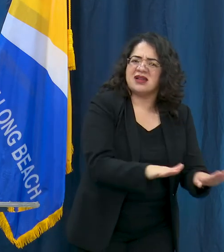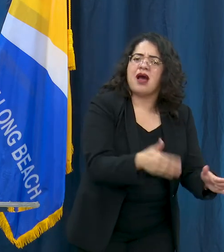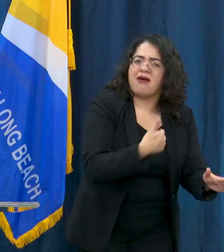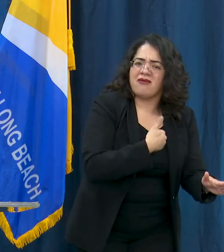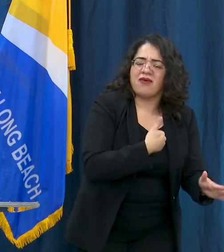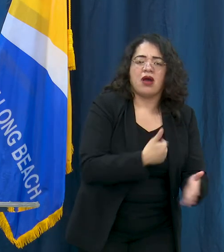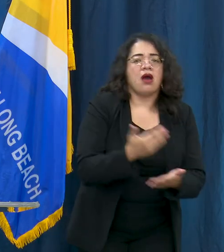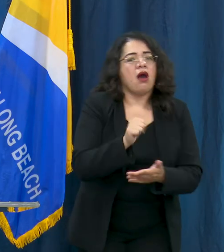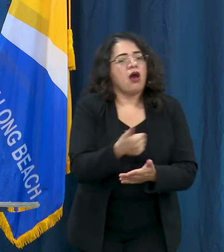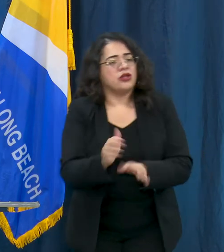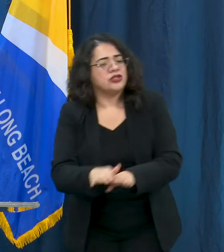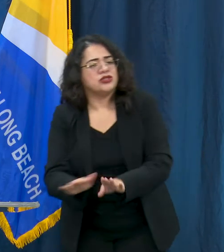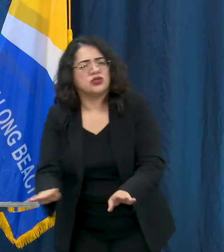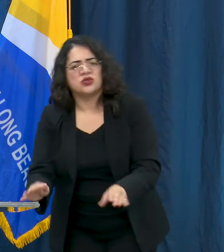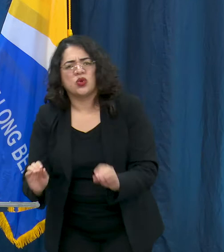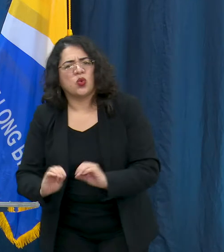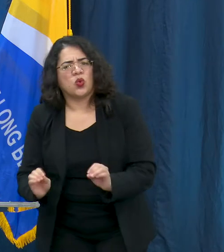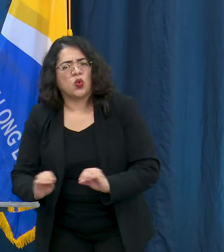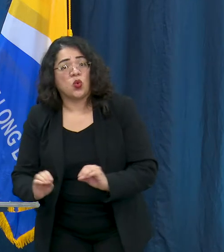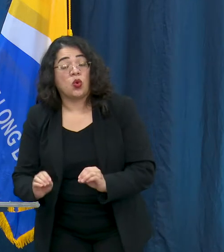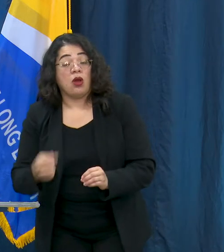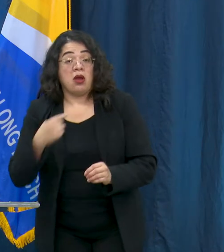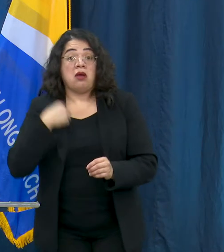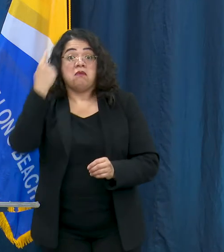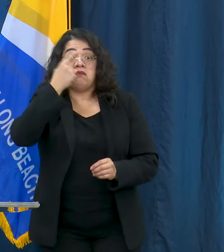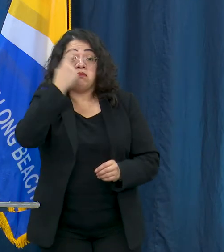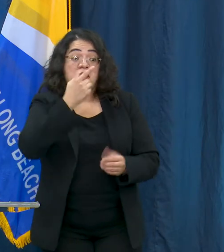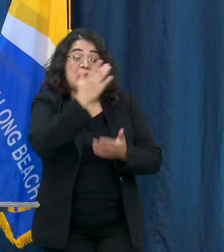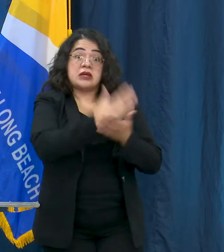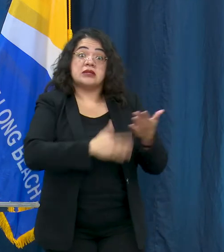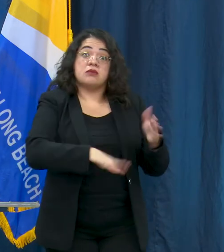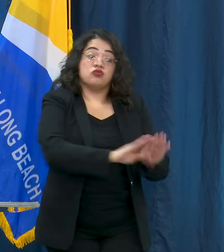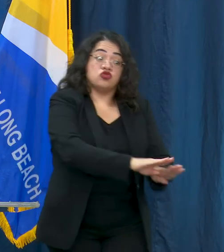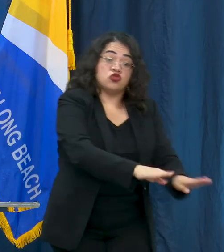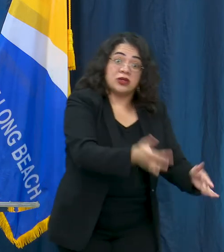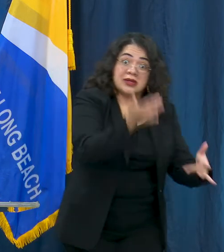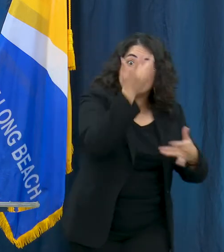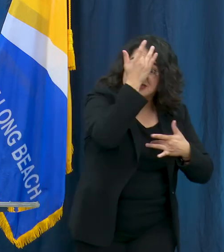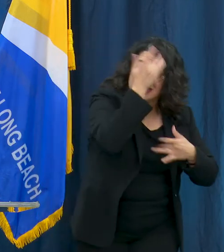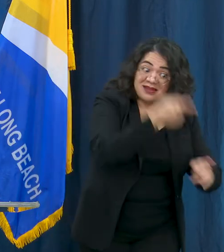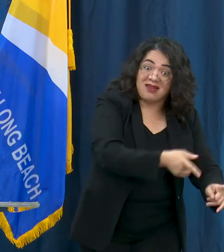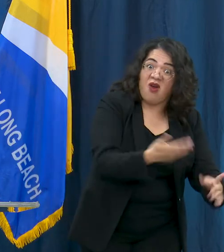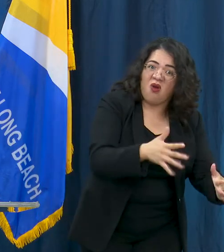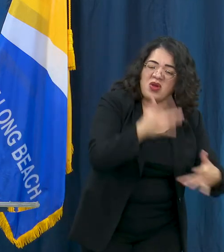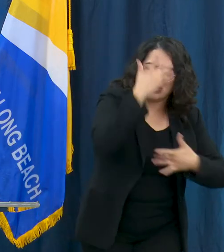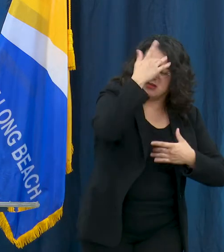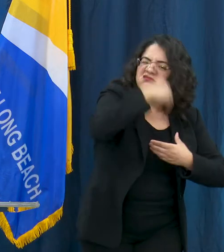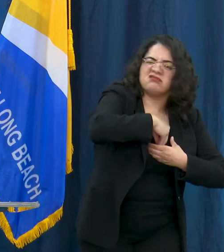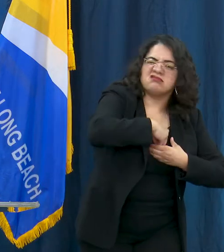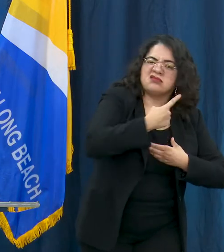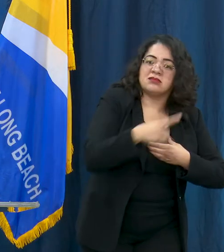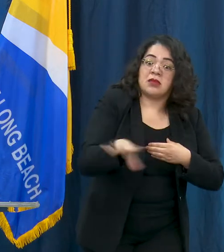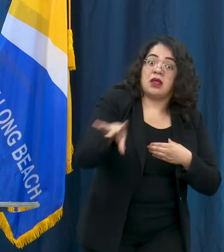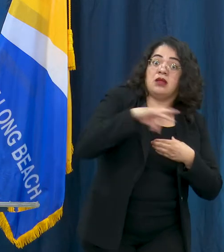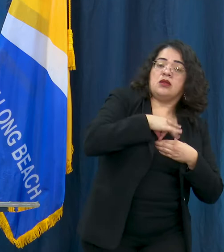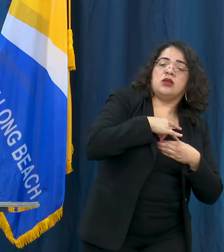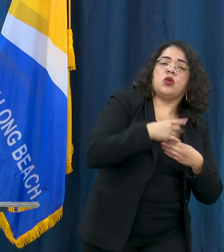health conditions are more likely to get MISC. These are among the many questions that health officials are trying to